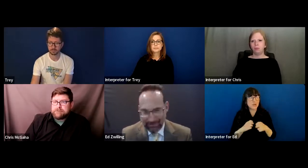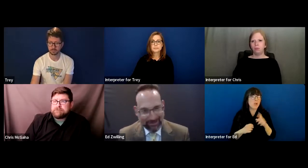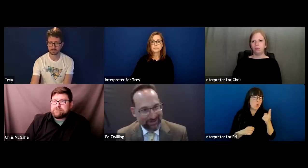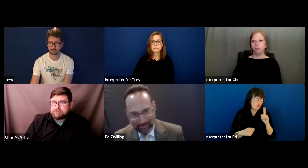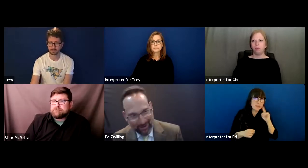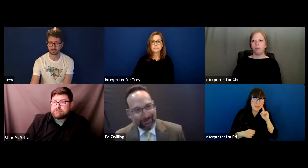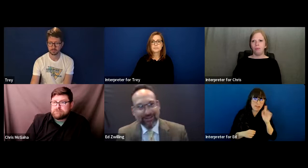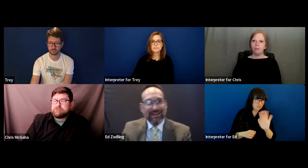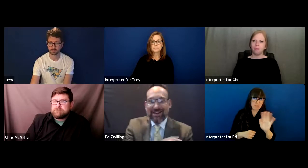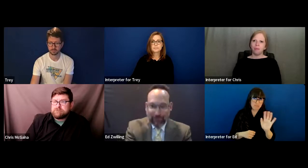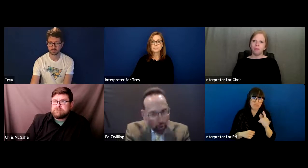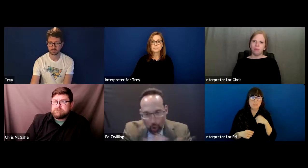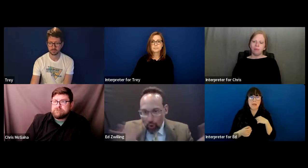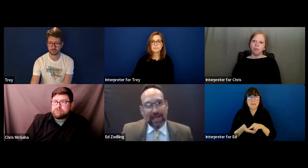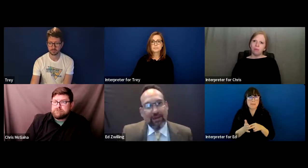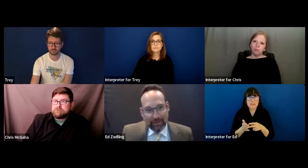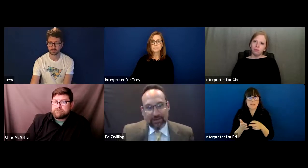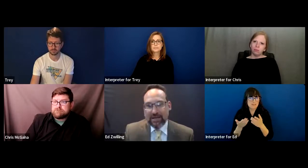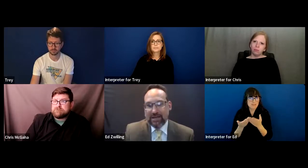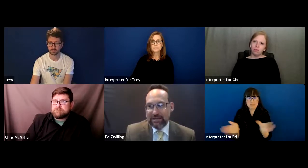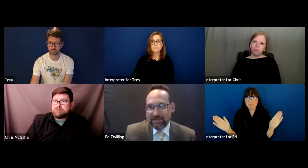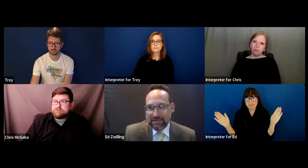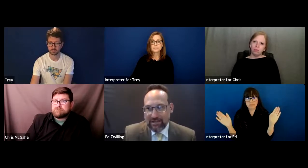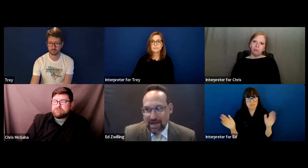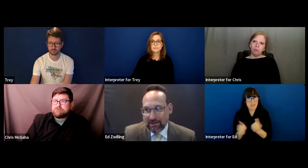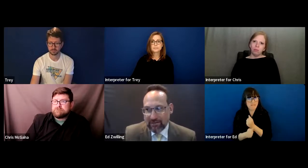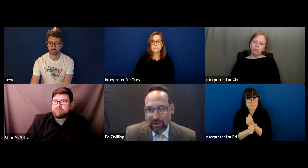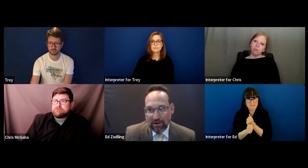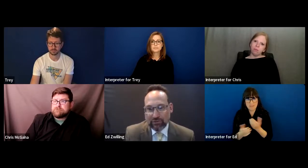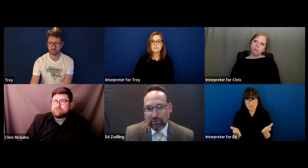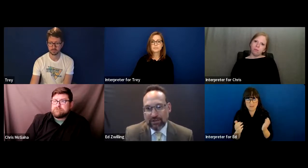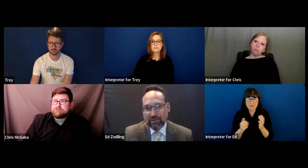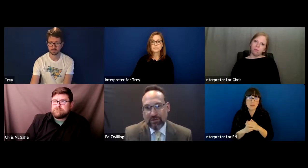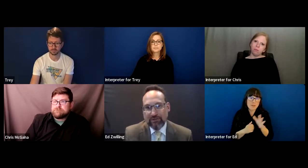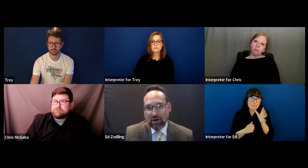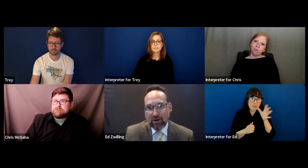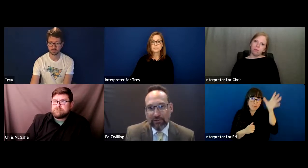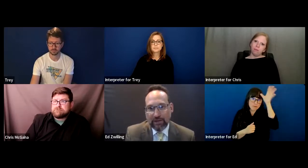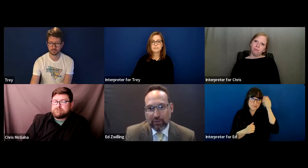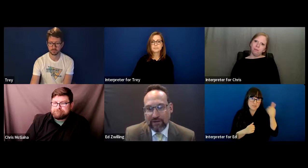I'm talking about the whole gamut is that the parents really need to be involved.